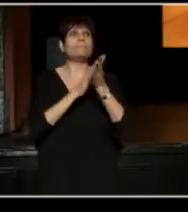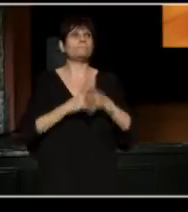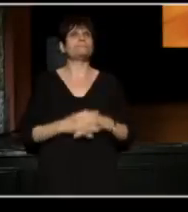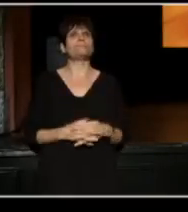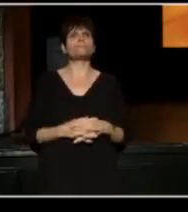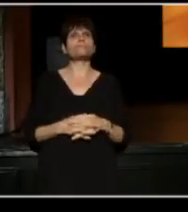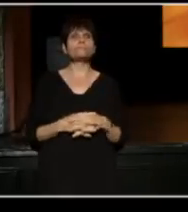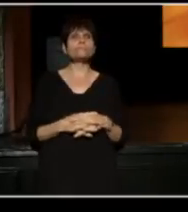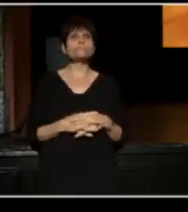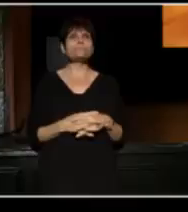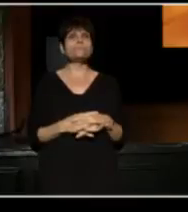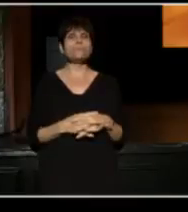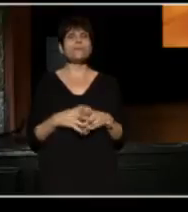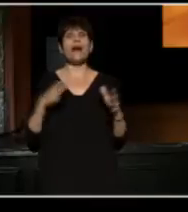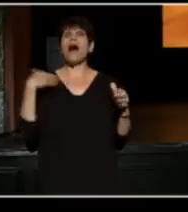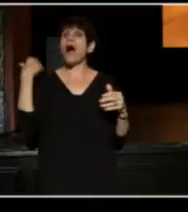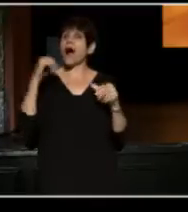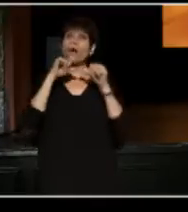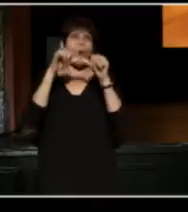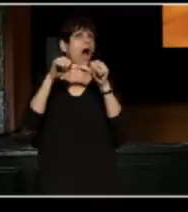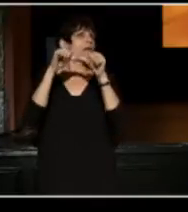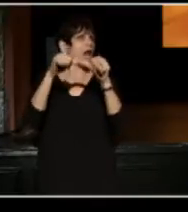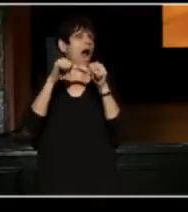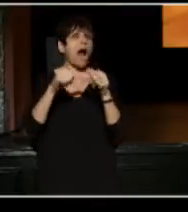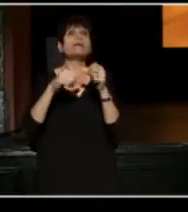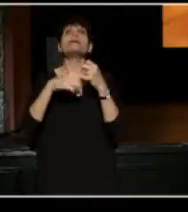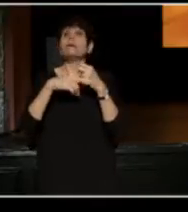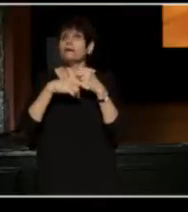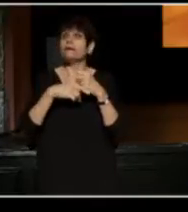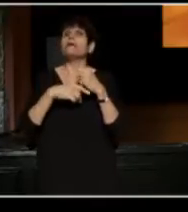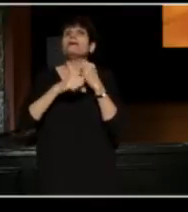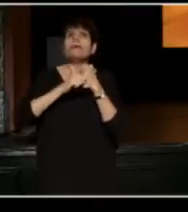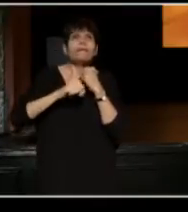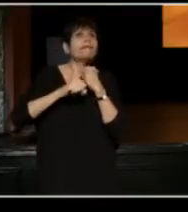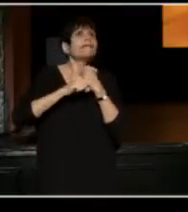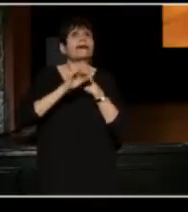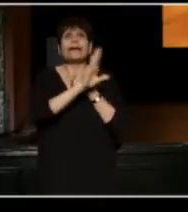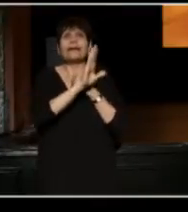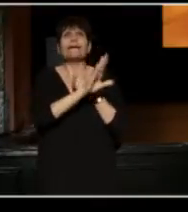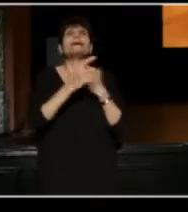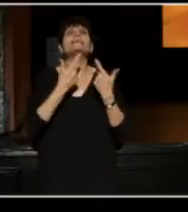And I can go on and on. This is just a snapshot of his leadership